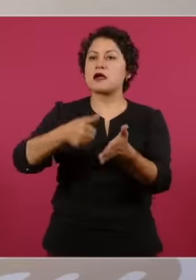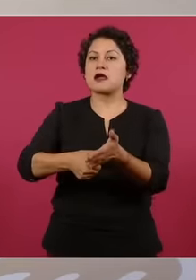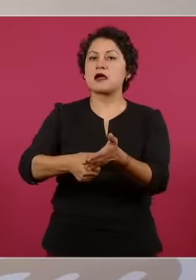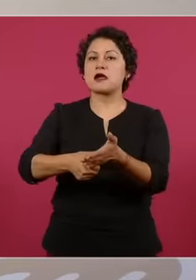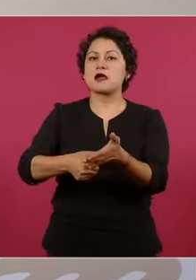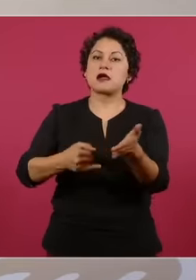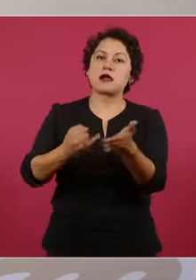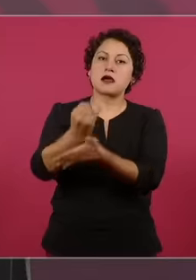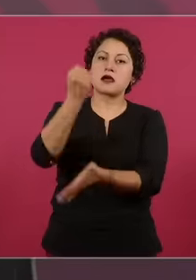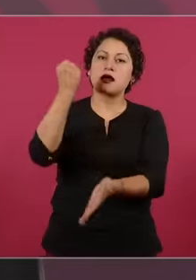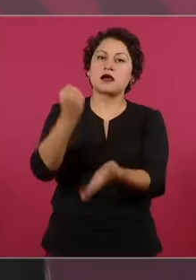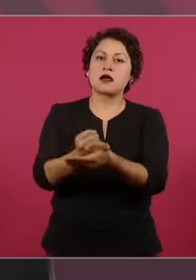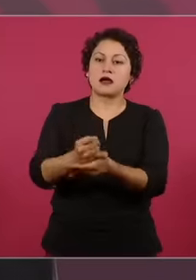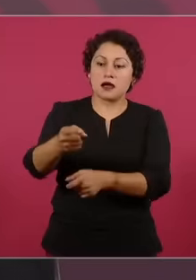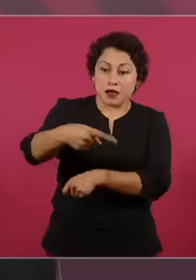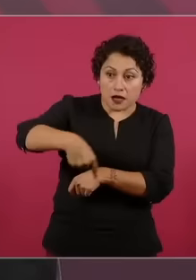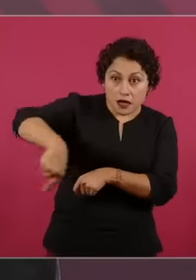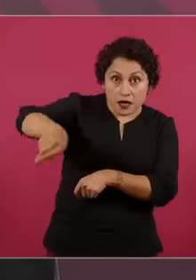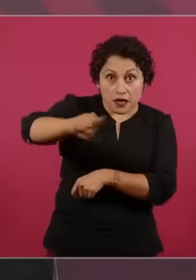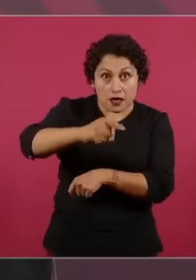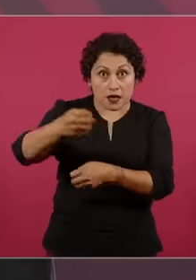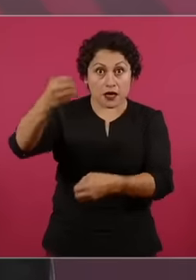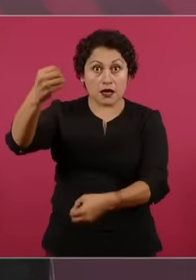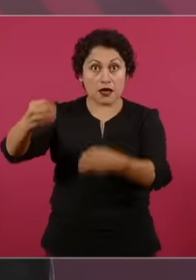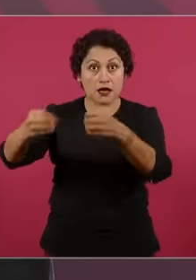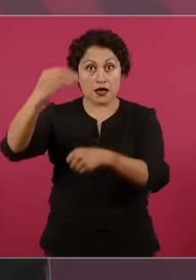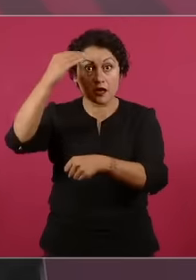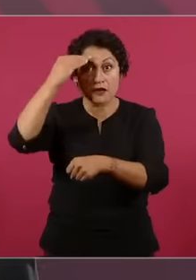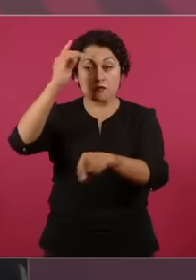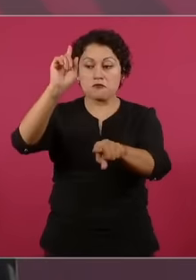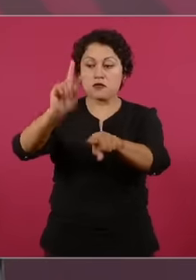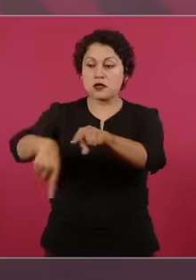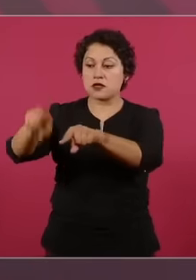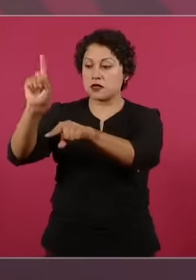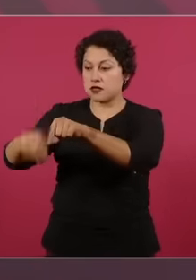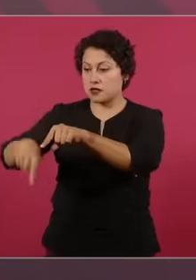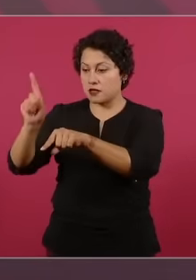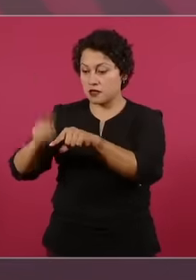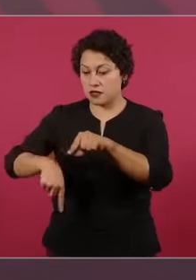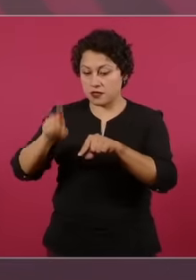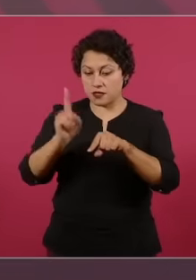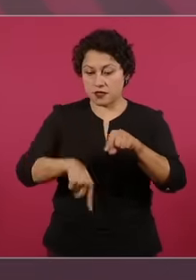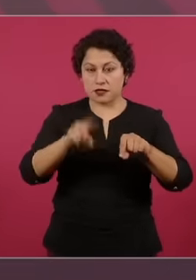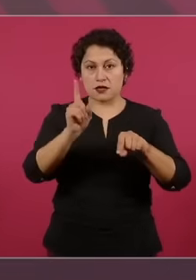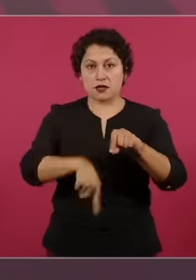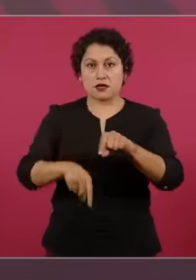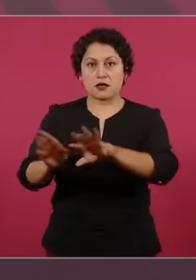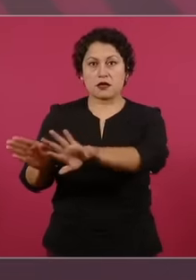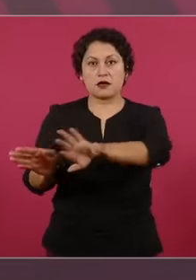positions and granting them the